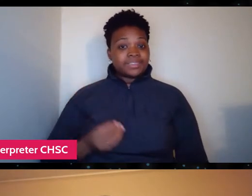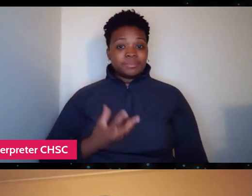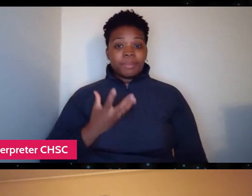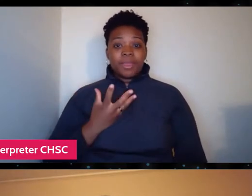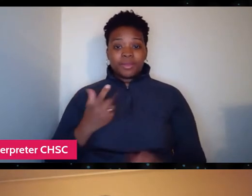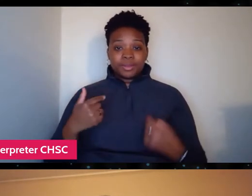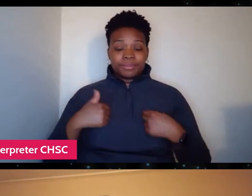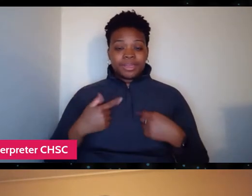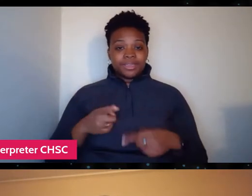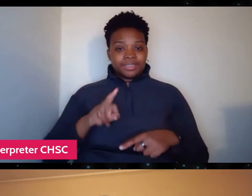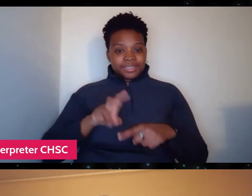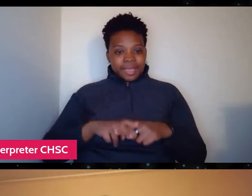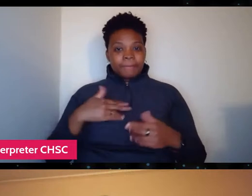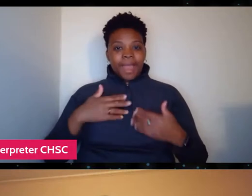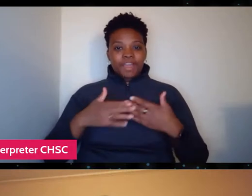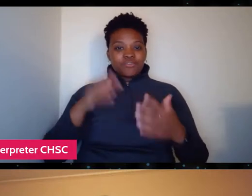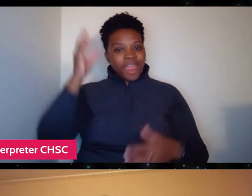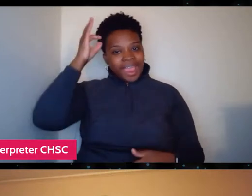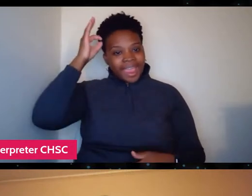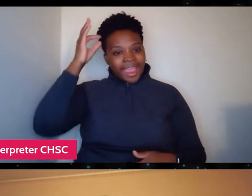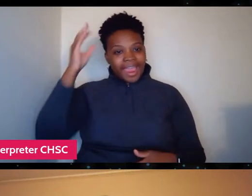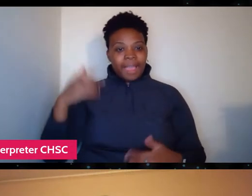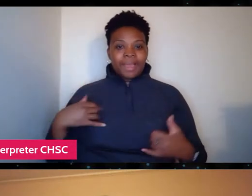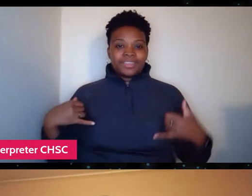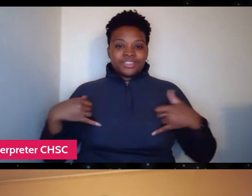my gray hair and my tweed jacket and I'm 43.